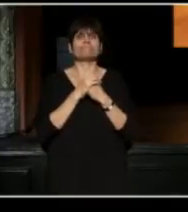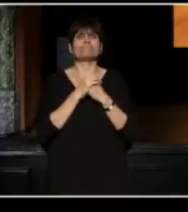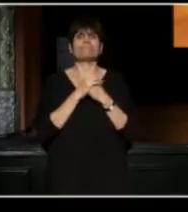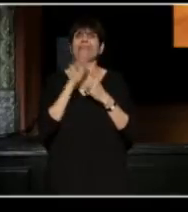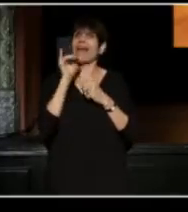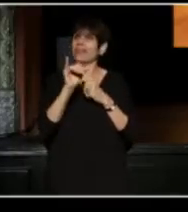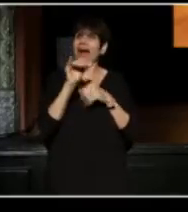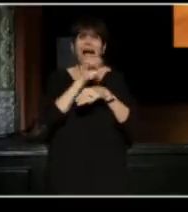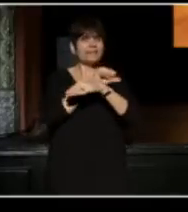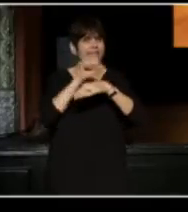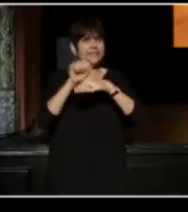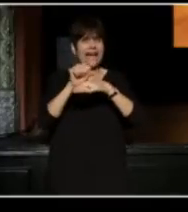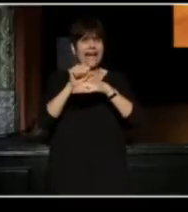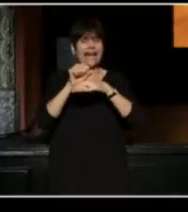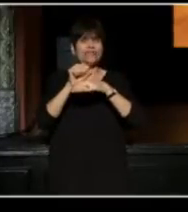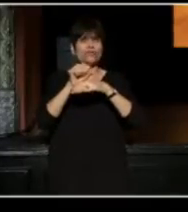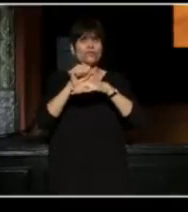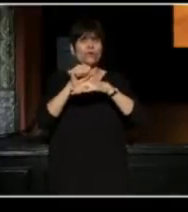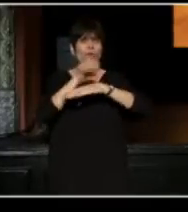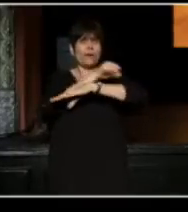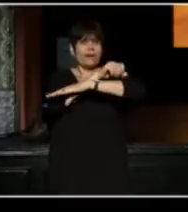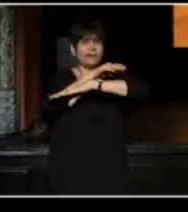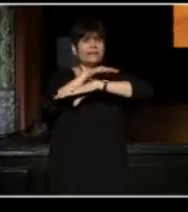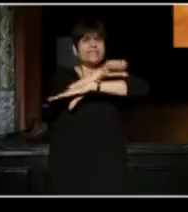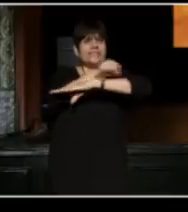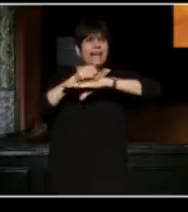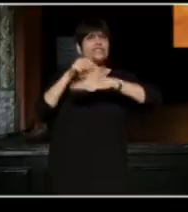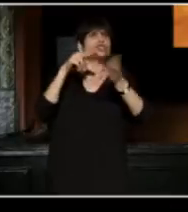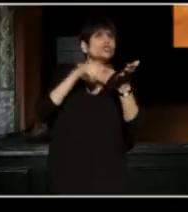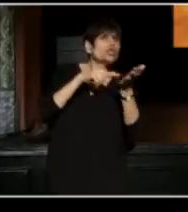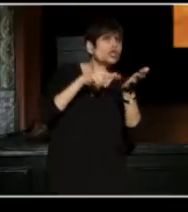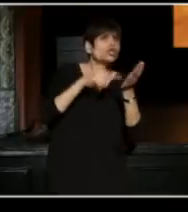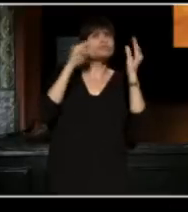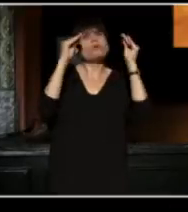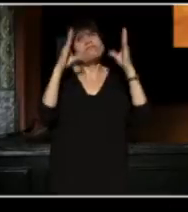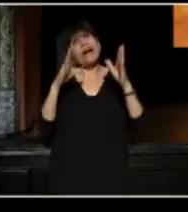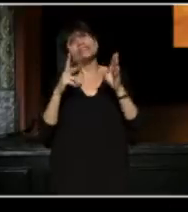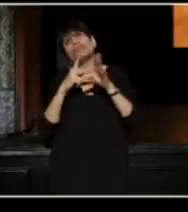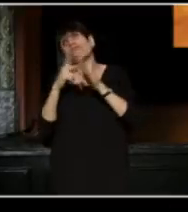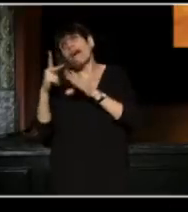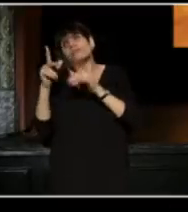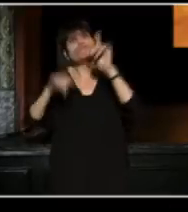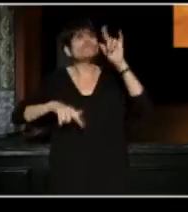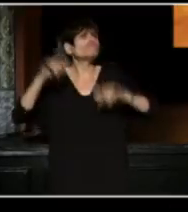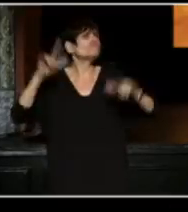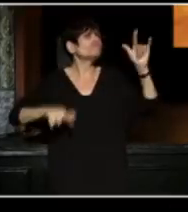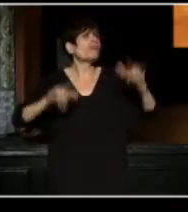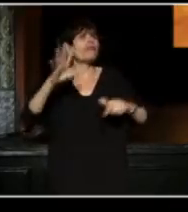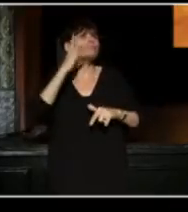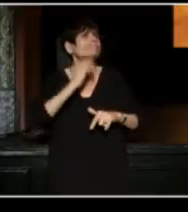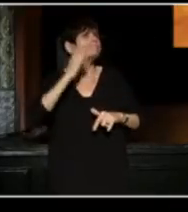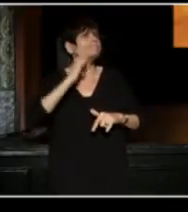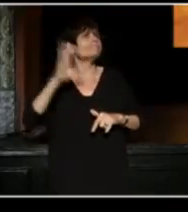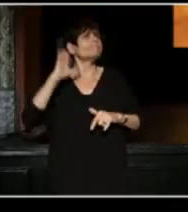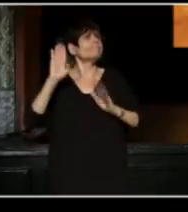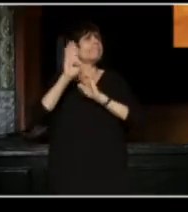And their stage will be populated by nurses, and professors, and professionals from every walk of life who happen to be